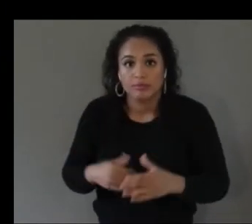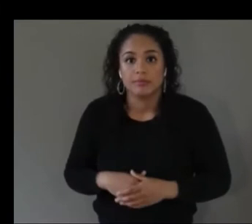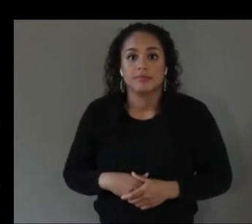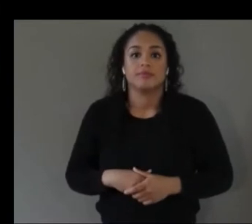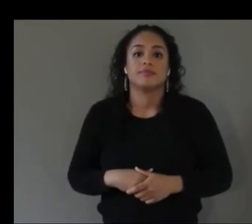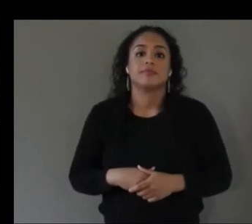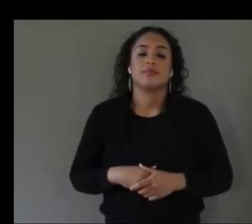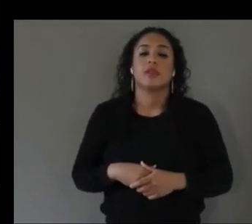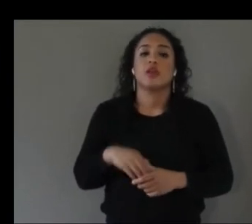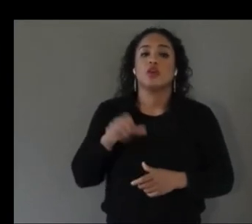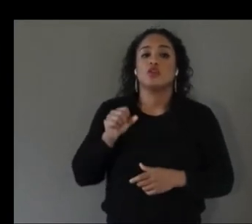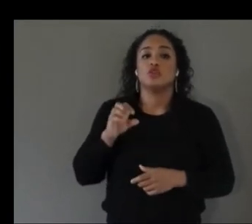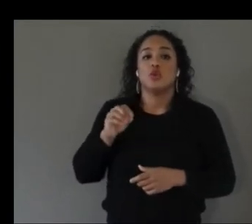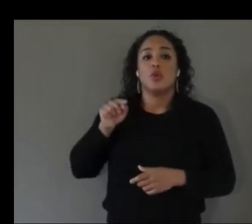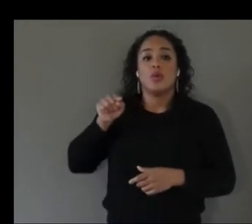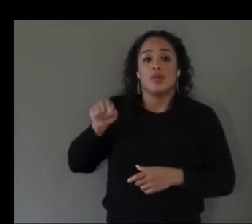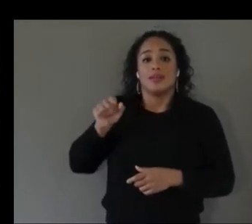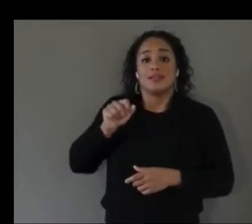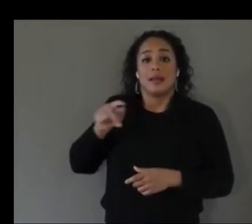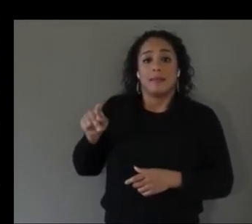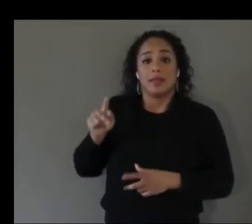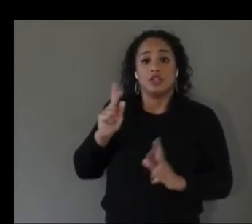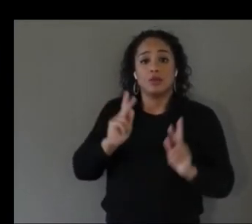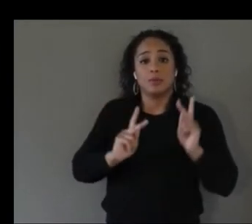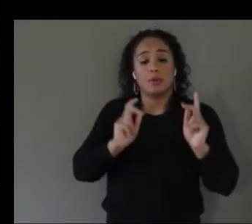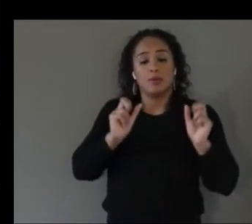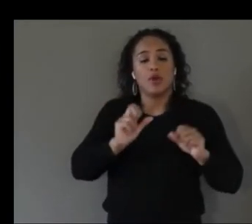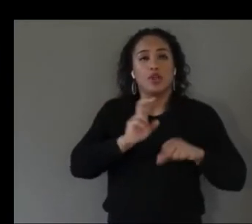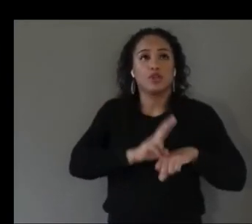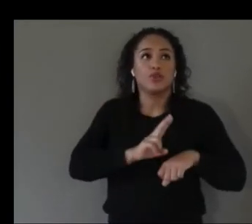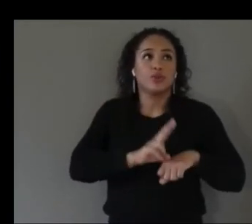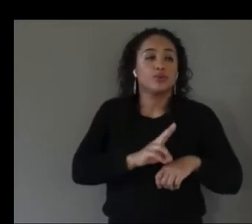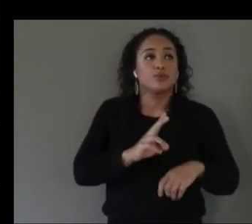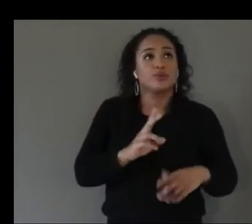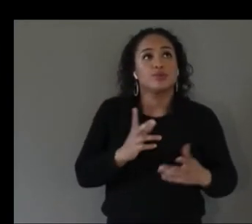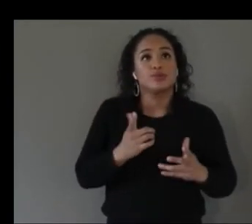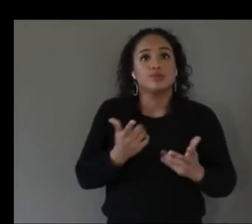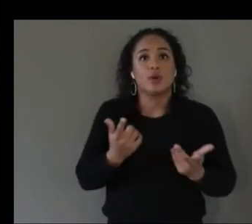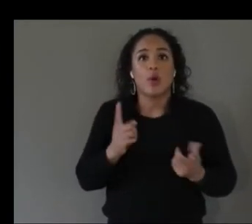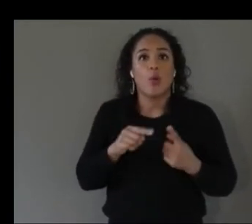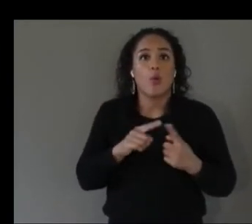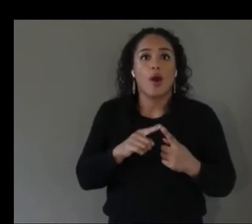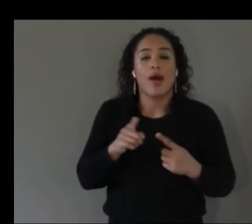can use uh when they're like considering buying new furniture redecorating or something to get